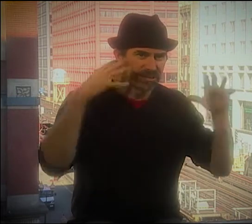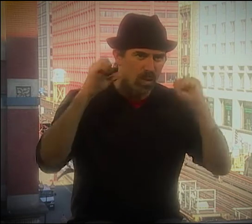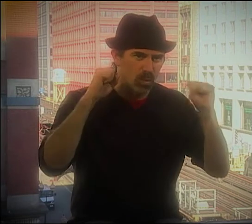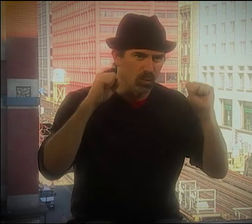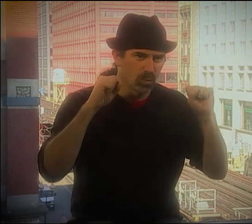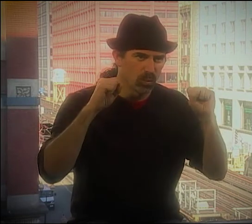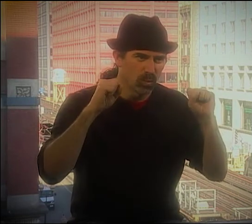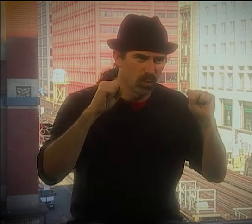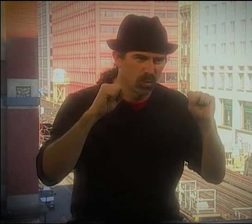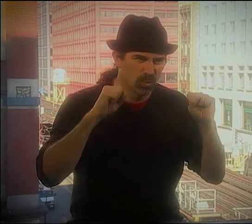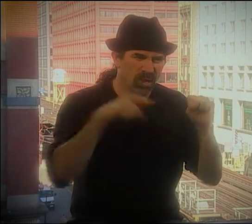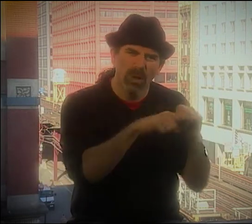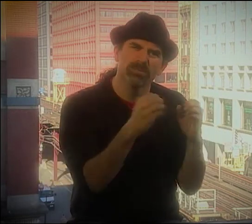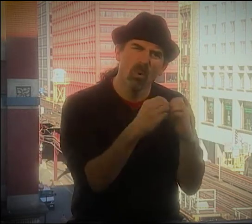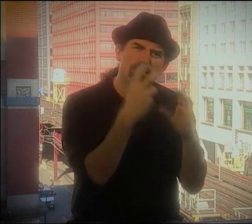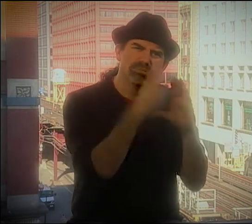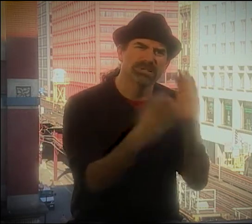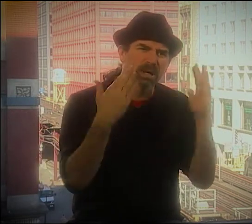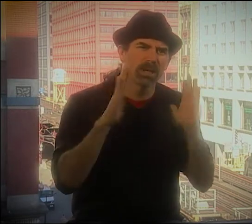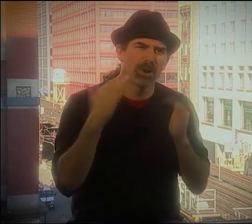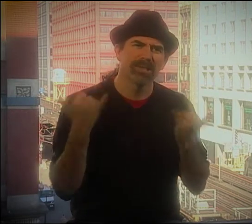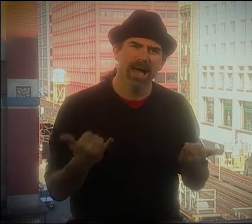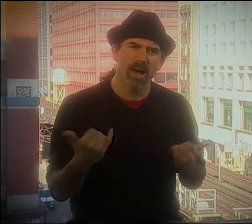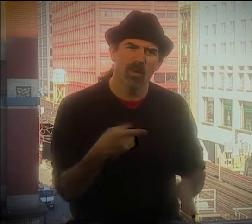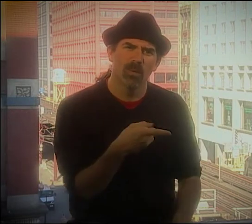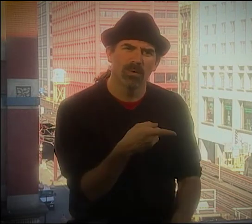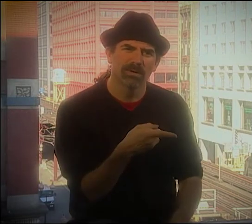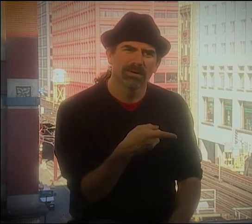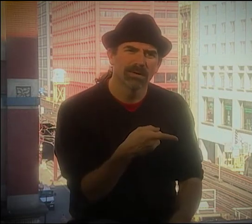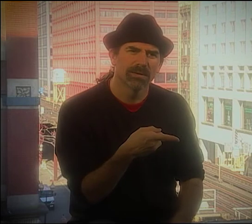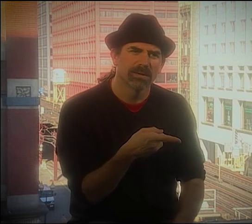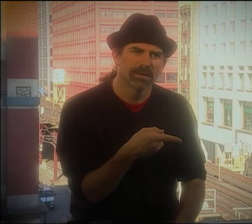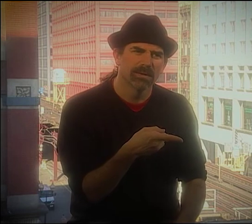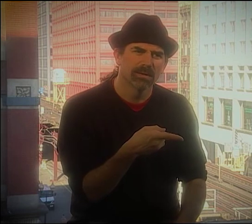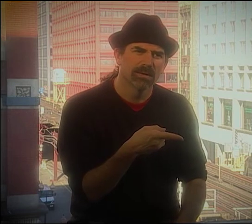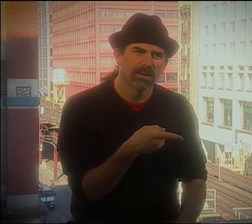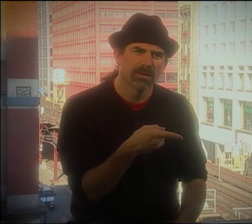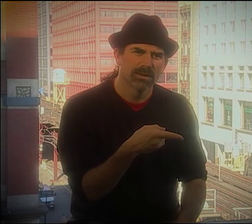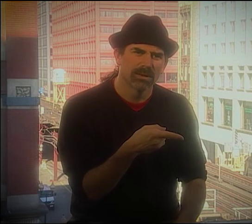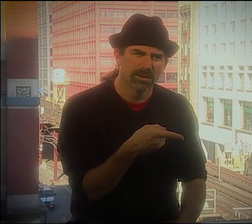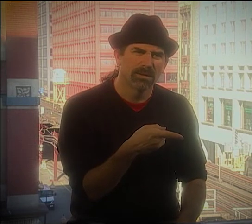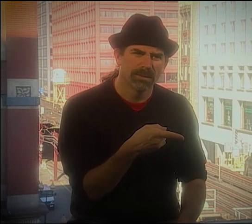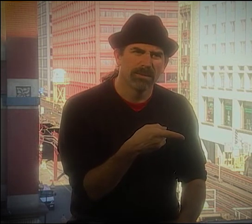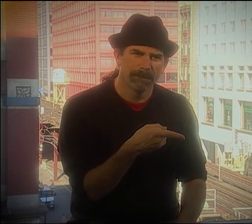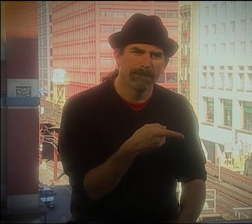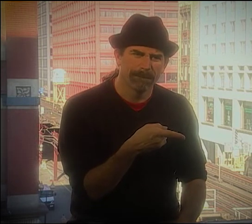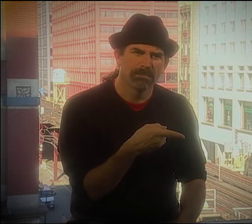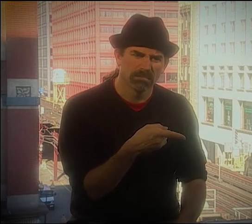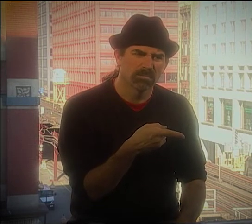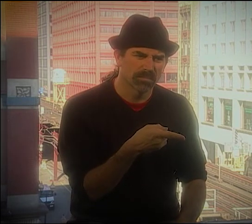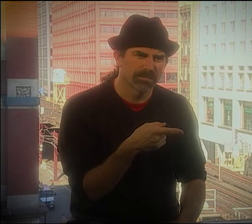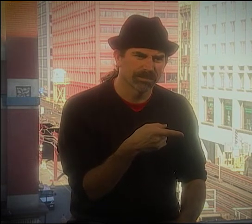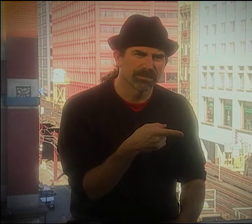BUT THEN LATER, I KNOW HE REALLY, REALLY GOT INTO IT, COMPARED TO WHAT HE'S DOING NOW.